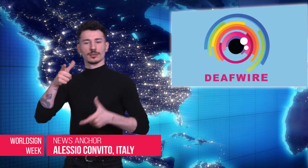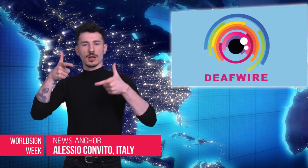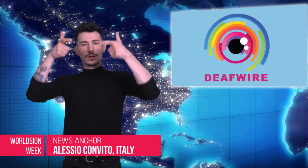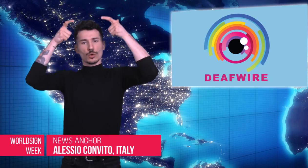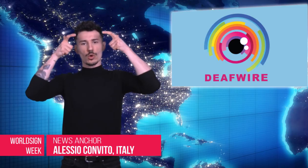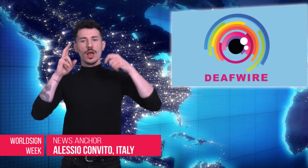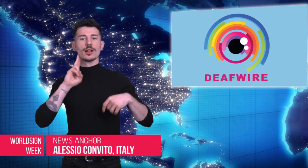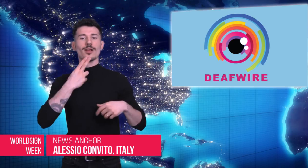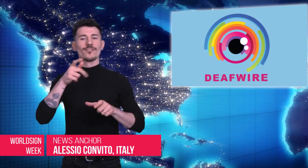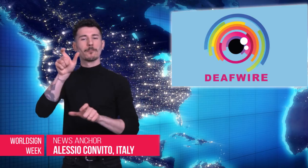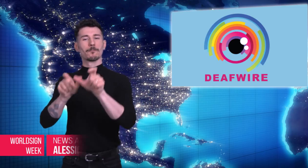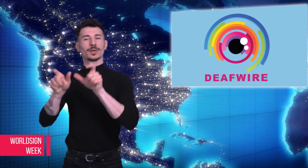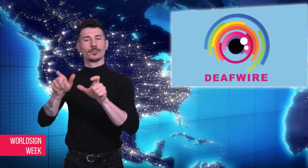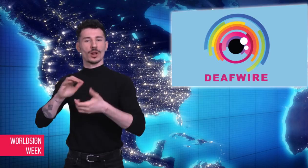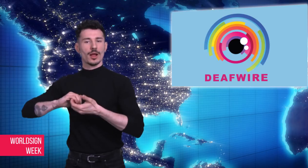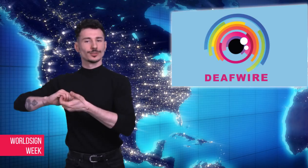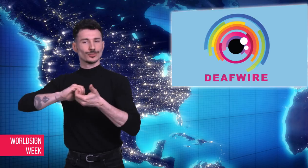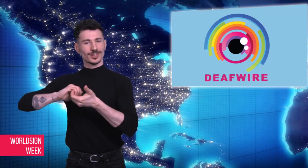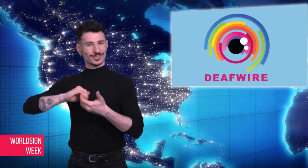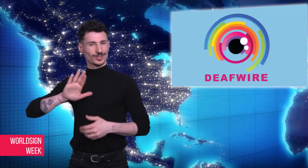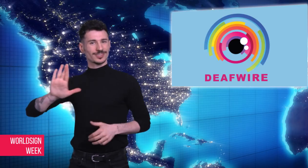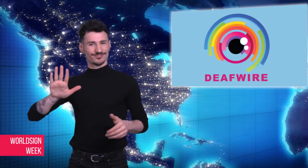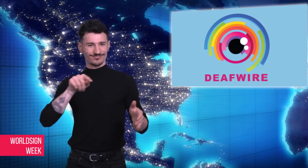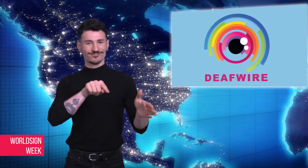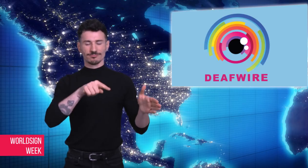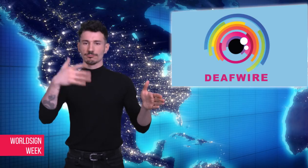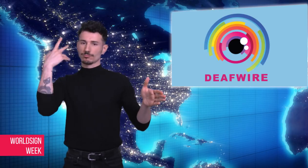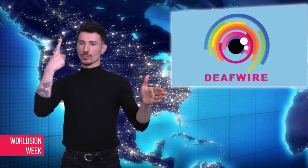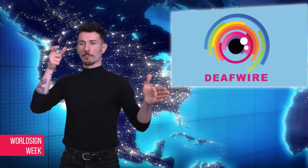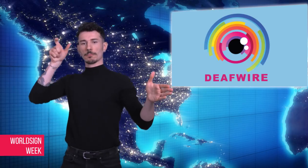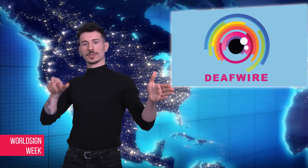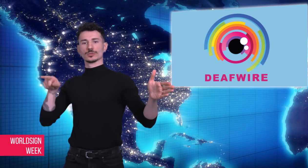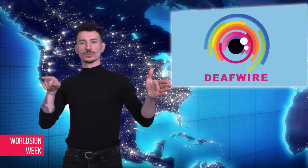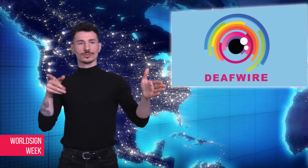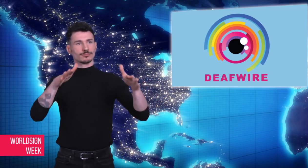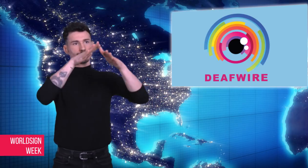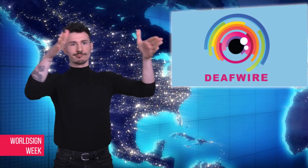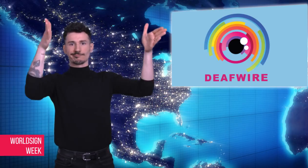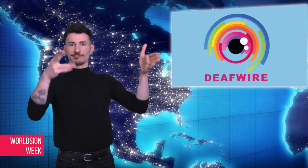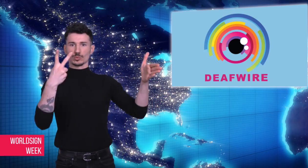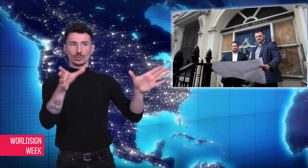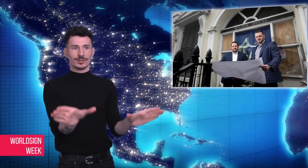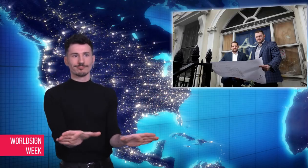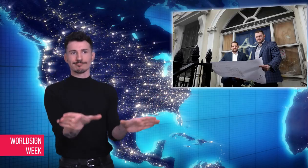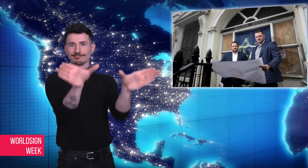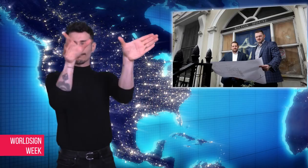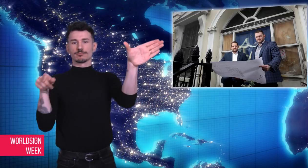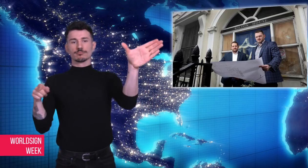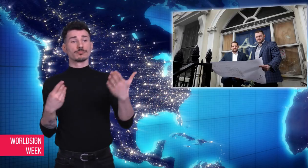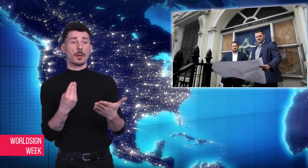former home of the Royal National Institute for the Deaf People (RNID).